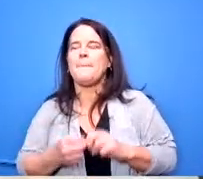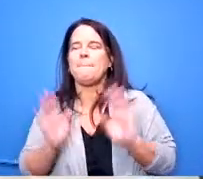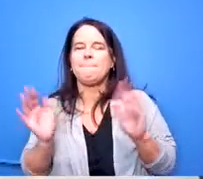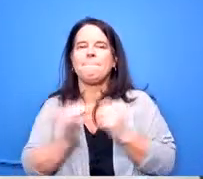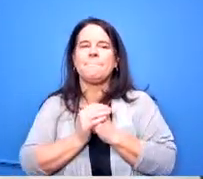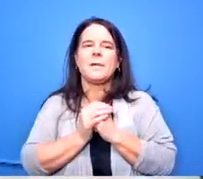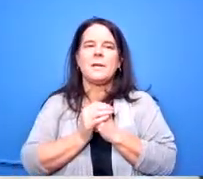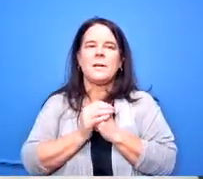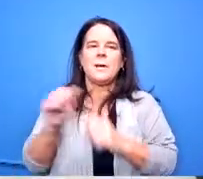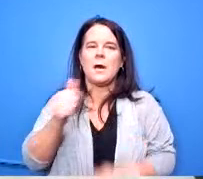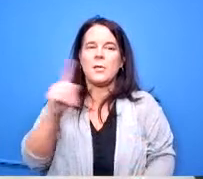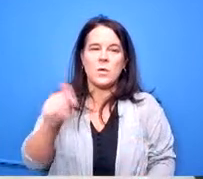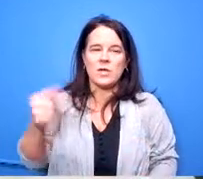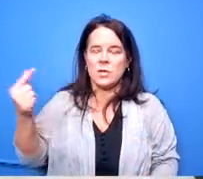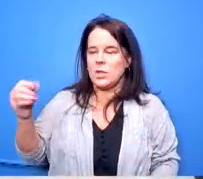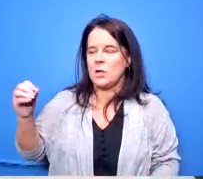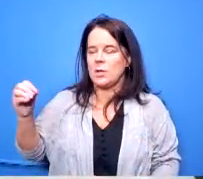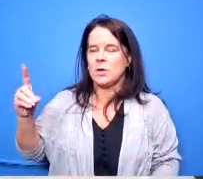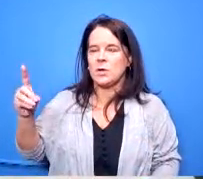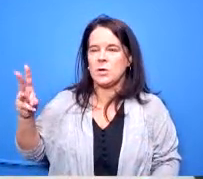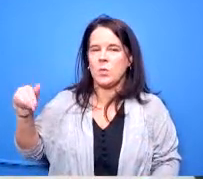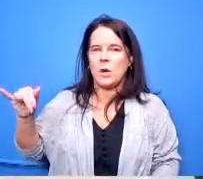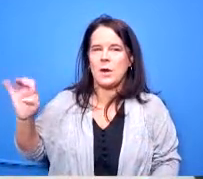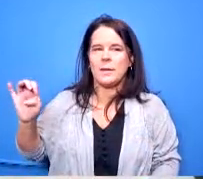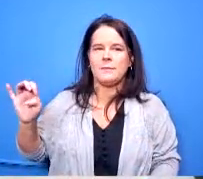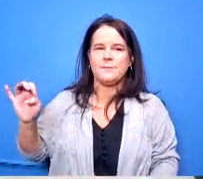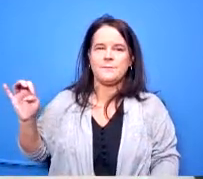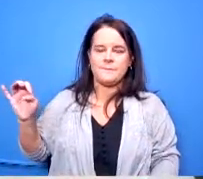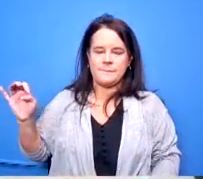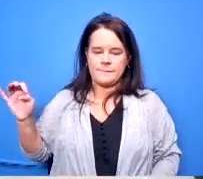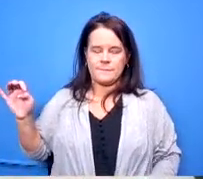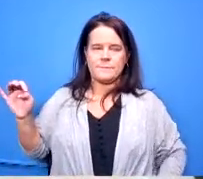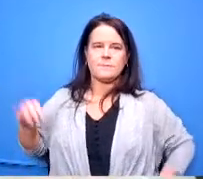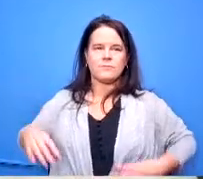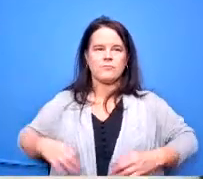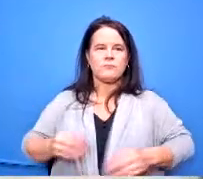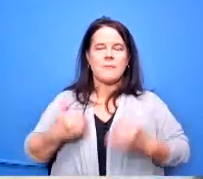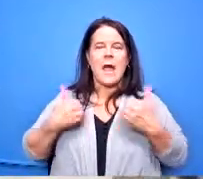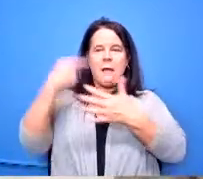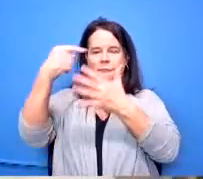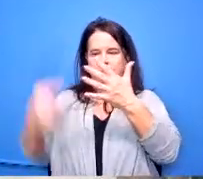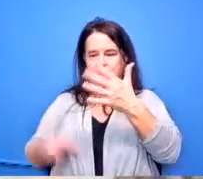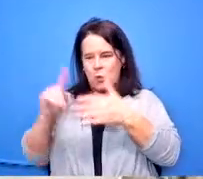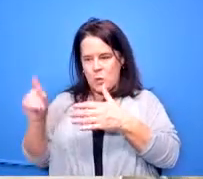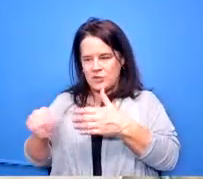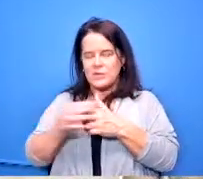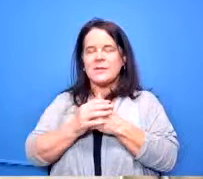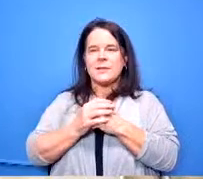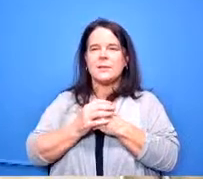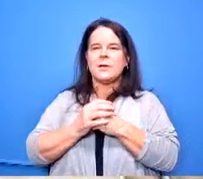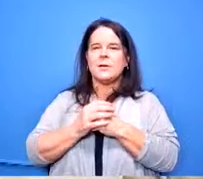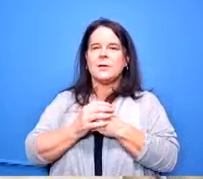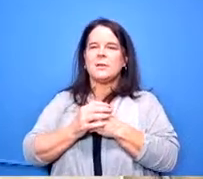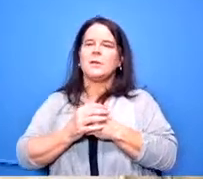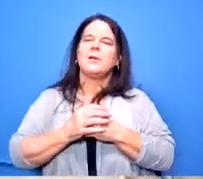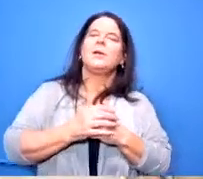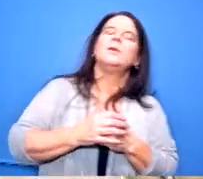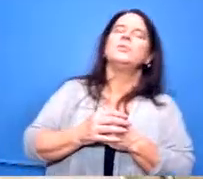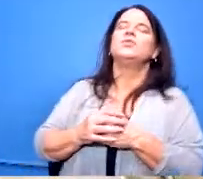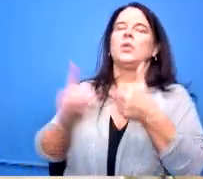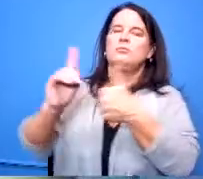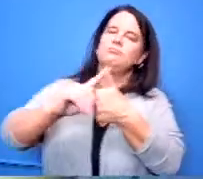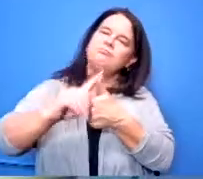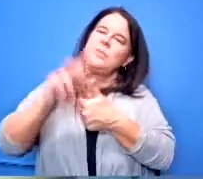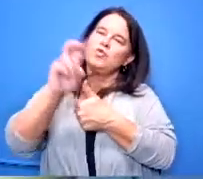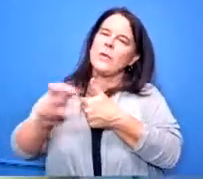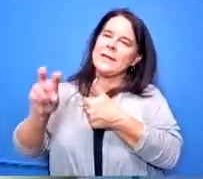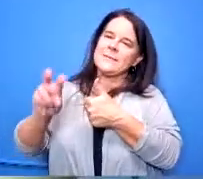dr goodwin i got a series of questions so on the participant on the transportation contract here